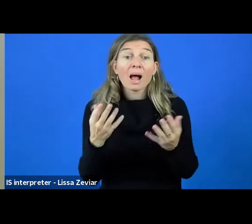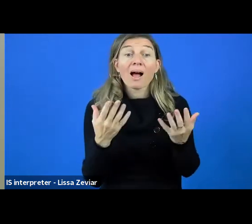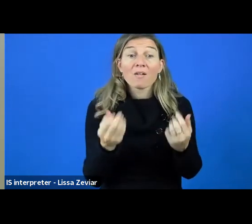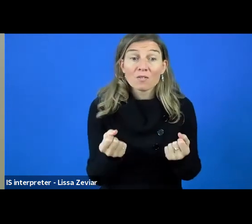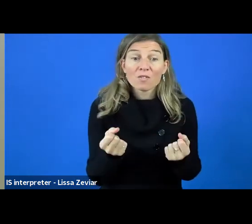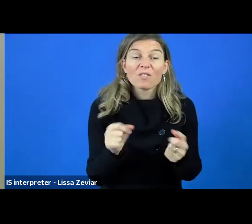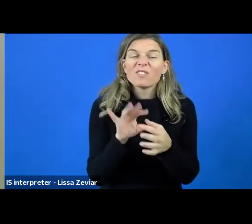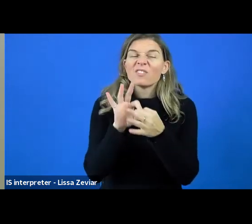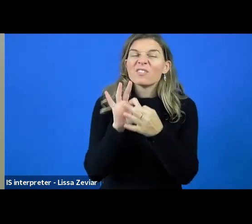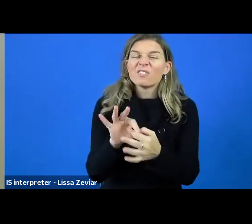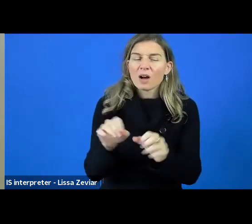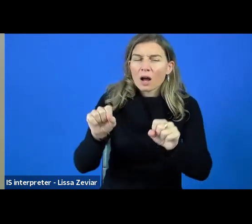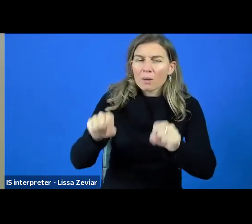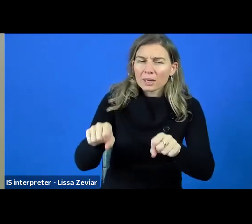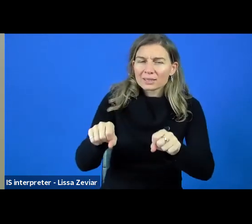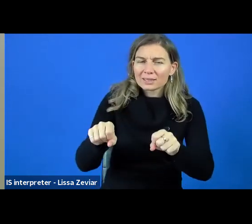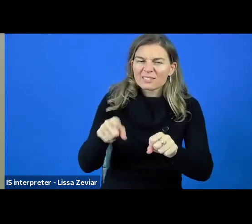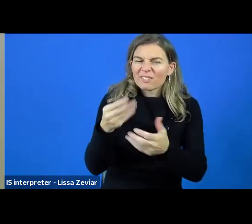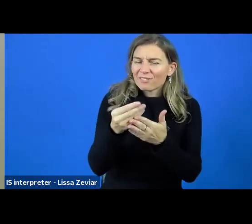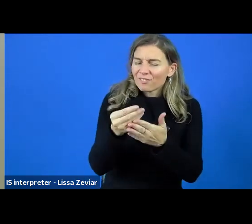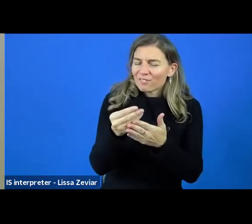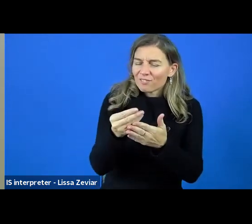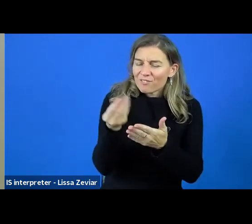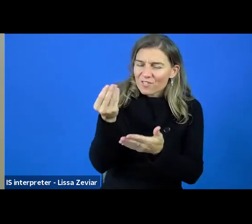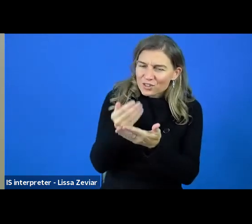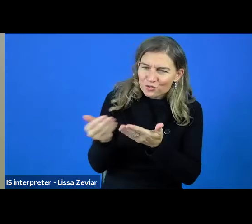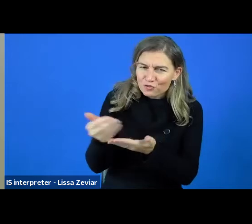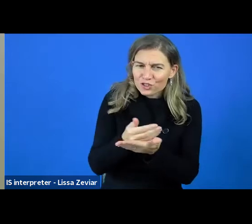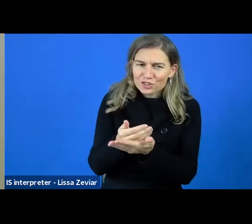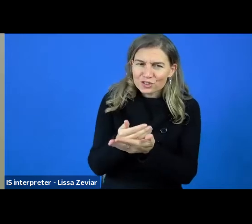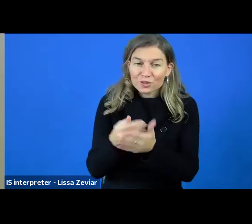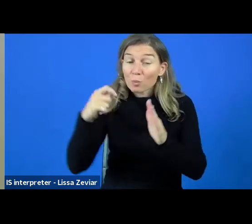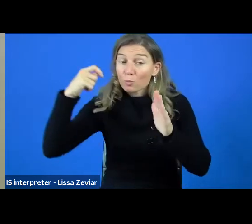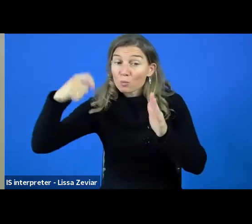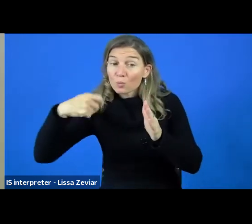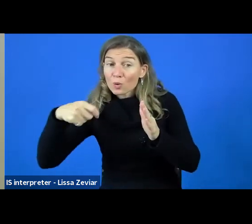in the areas of fundraising, project development, but also project implementation.